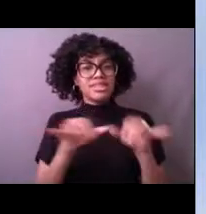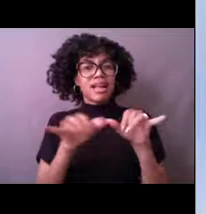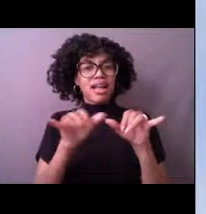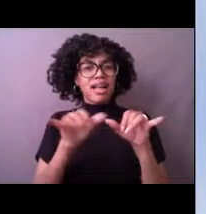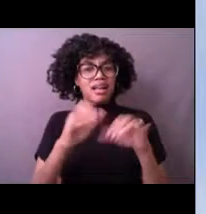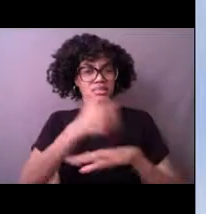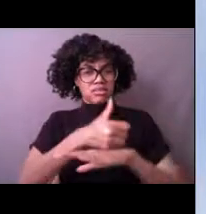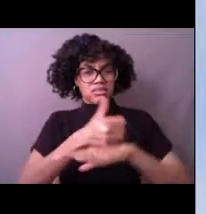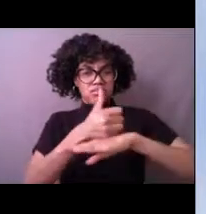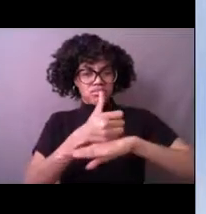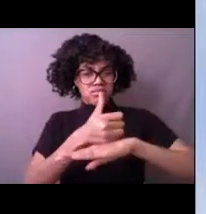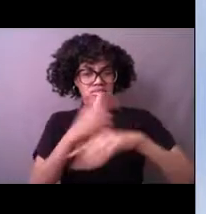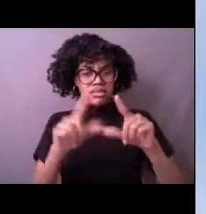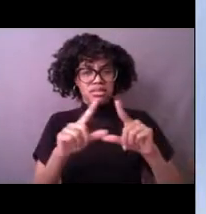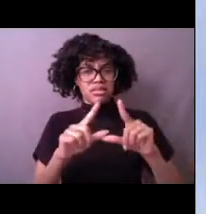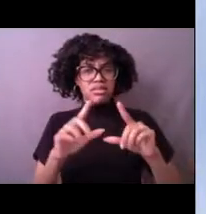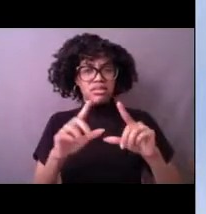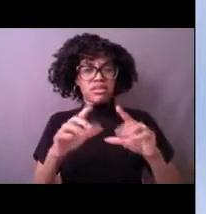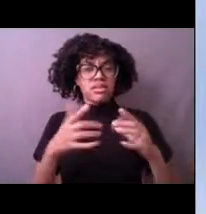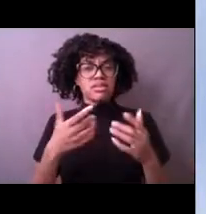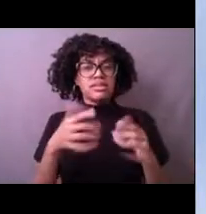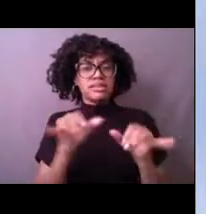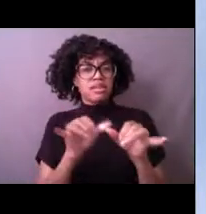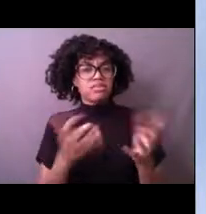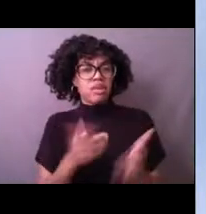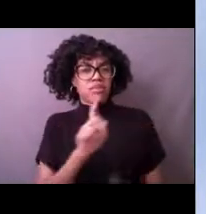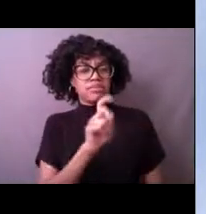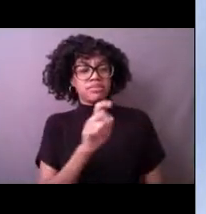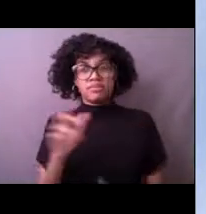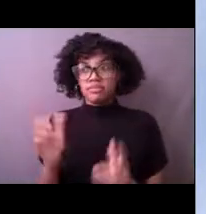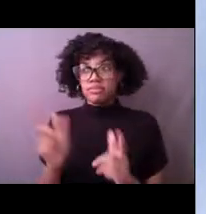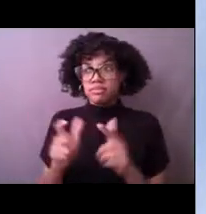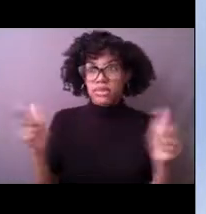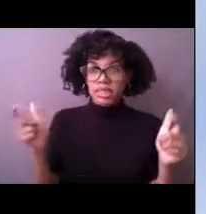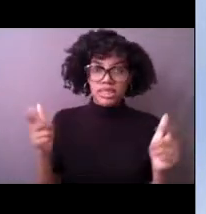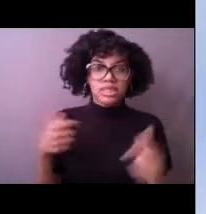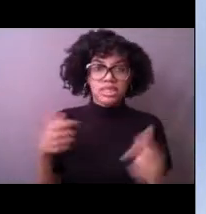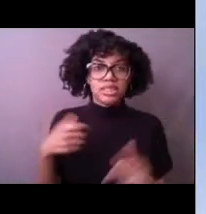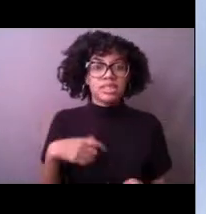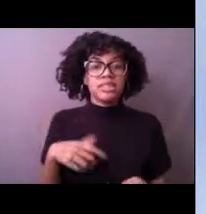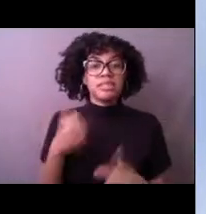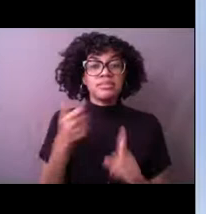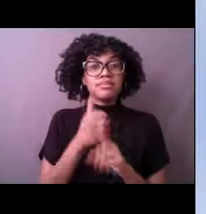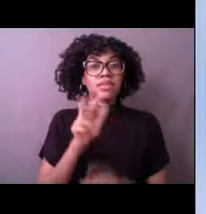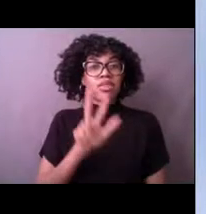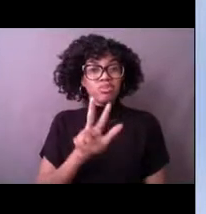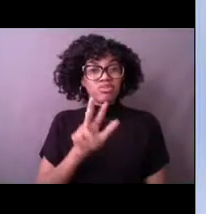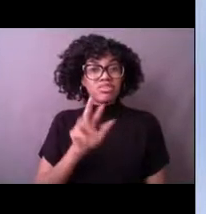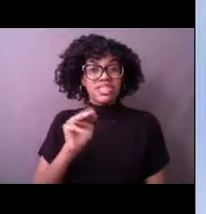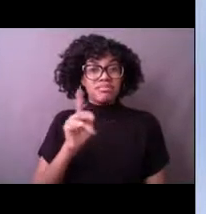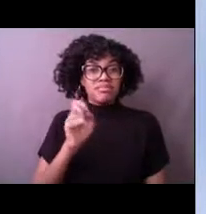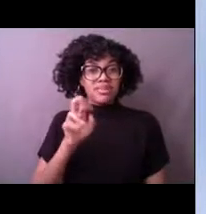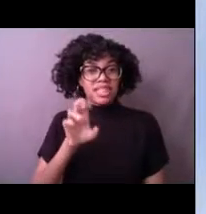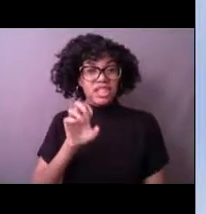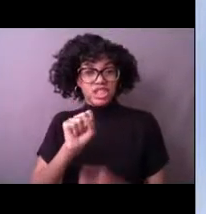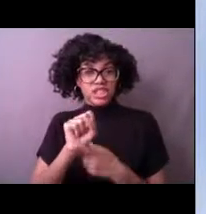Oh, Jasper, they are very big. We say that they're three meters wide. That's about 10 feet.